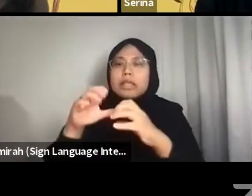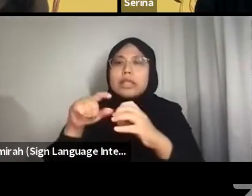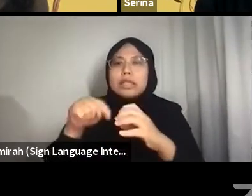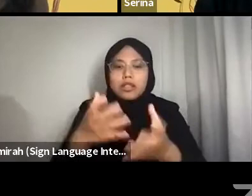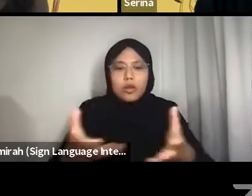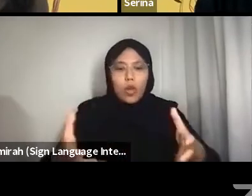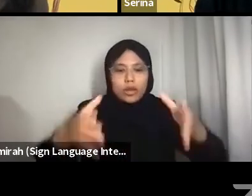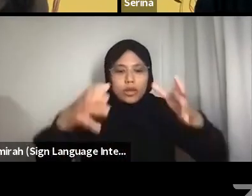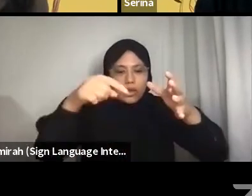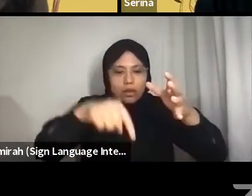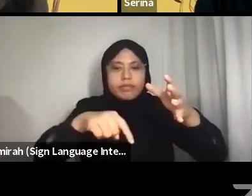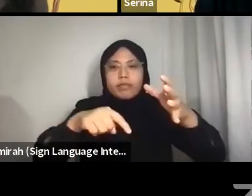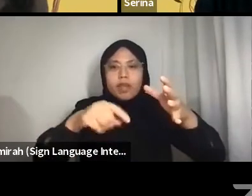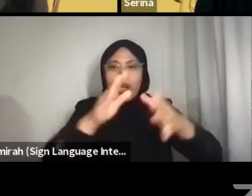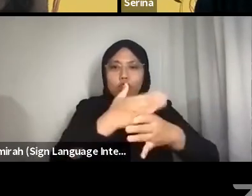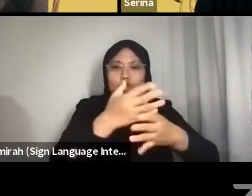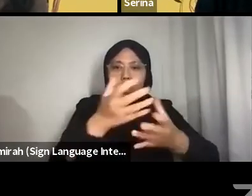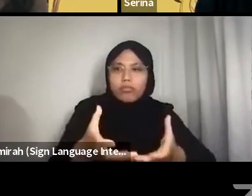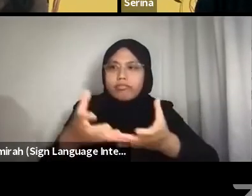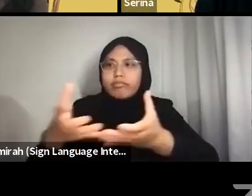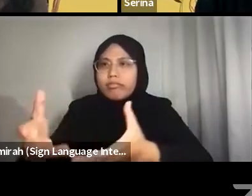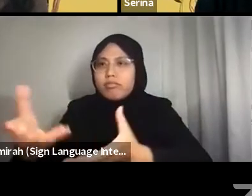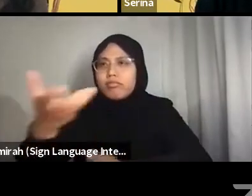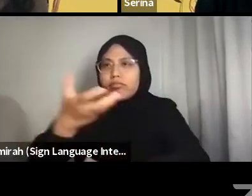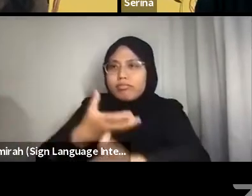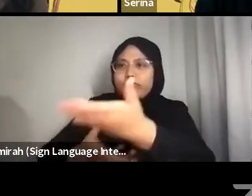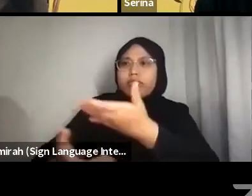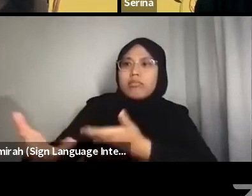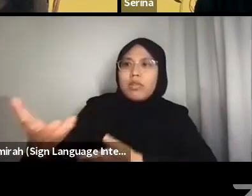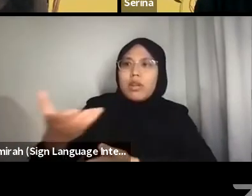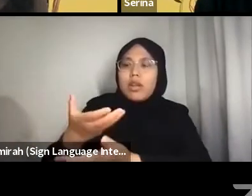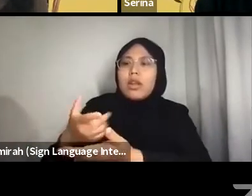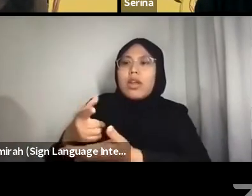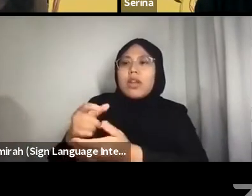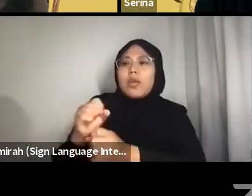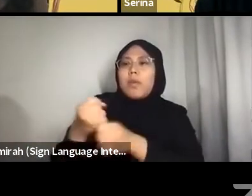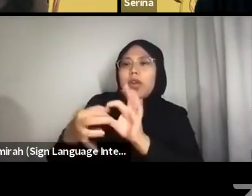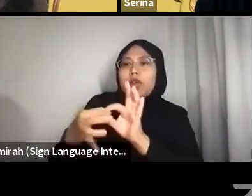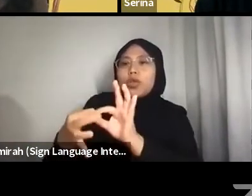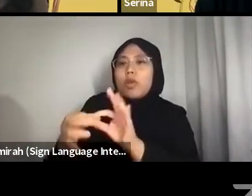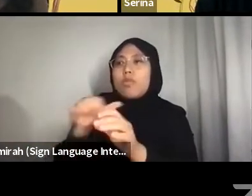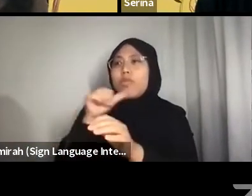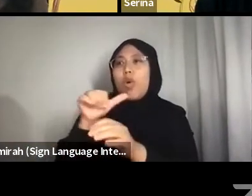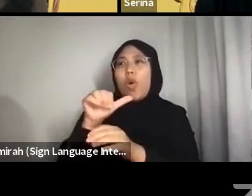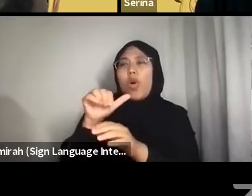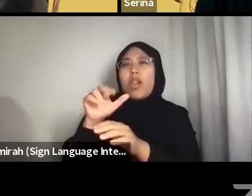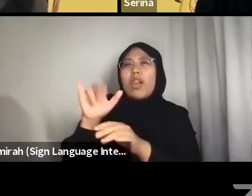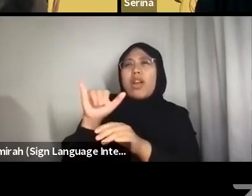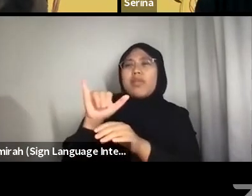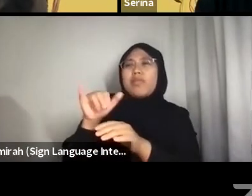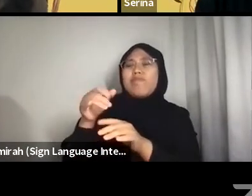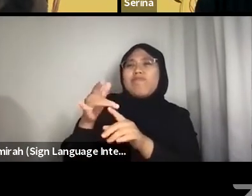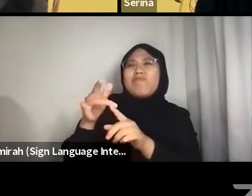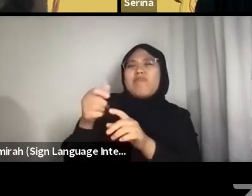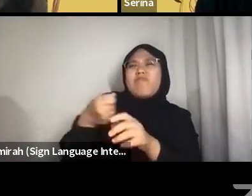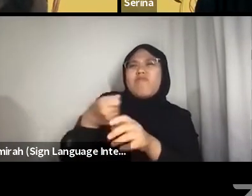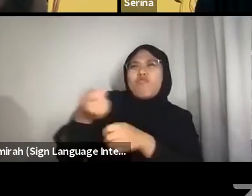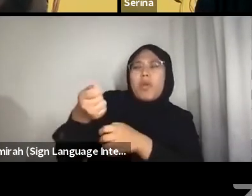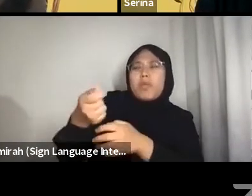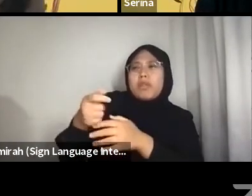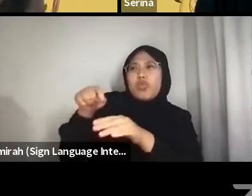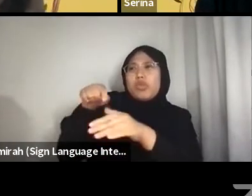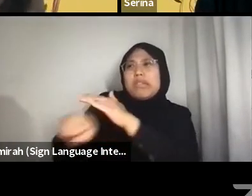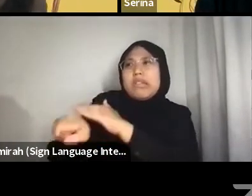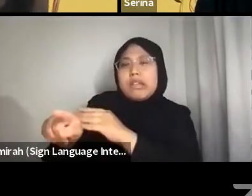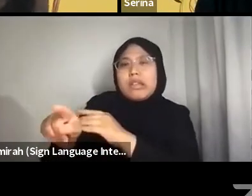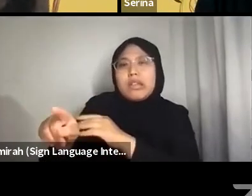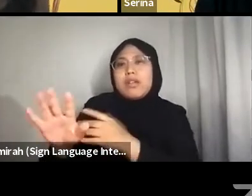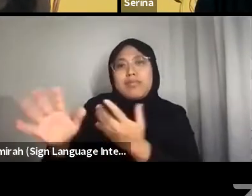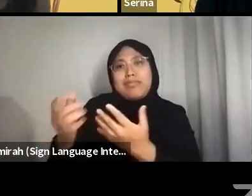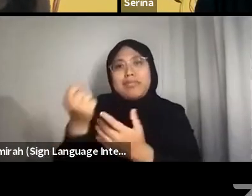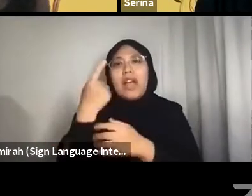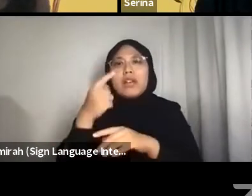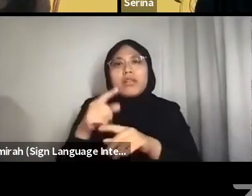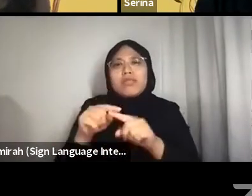and that’s a form of making kin, rather than a weapon with which to kill your kin. So I thought that’s a really nice way to think about it.